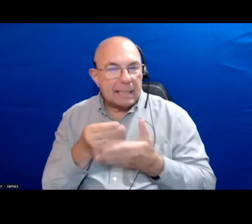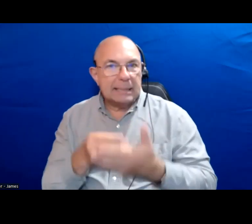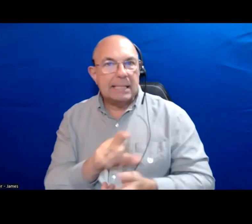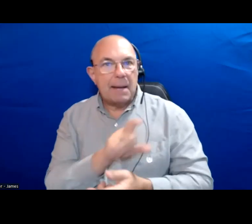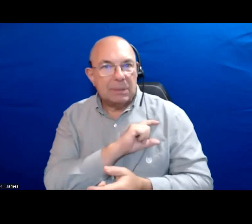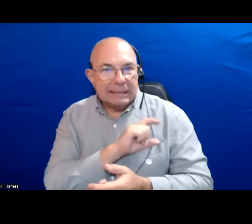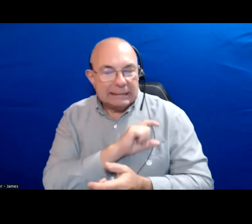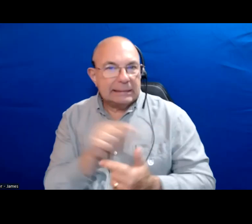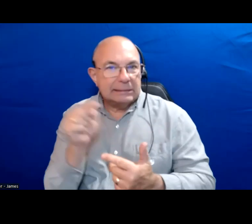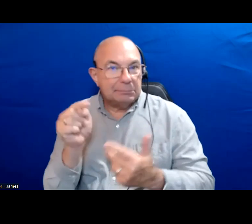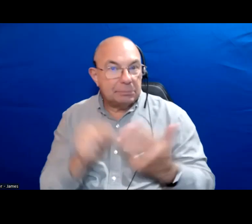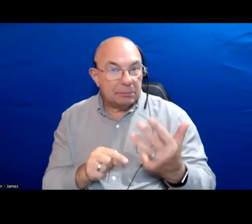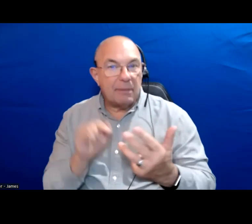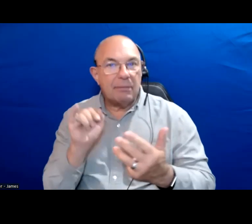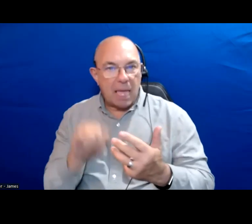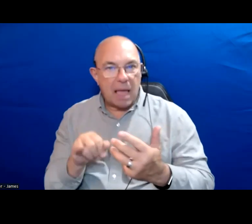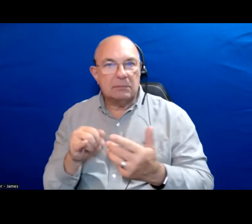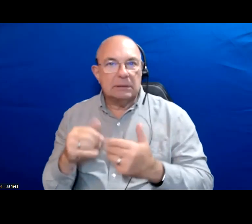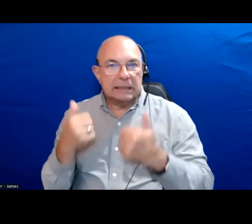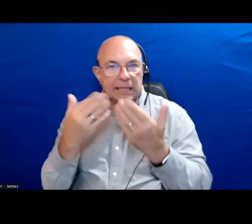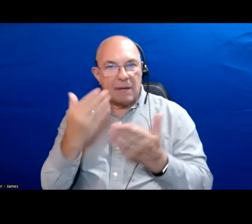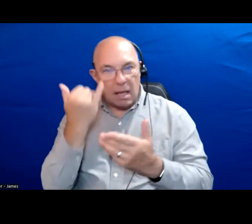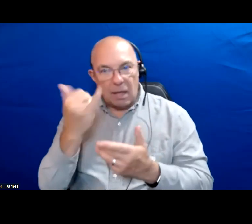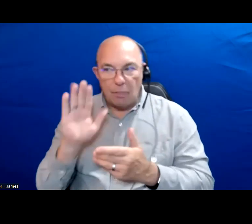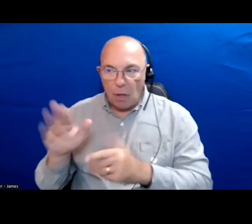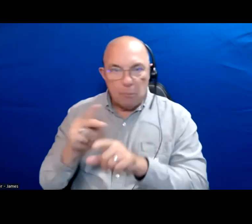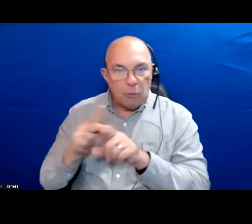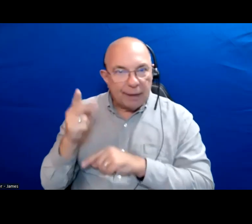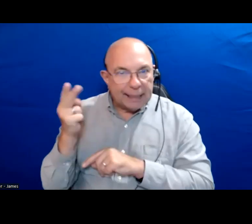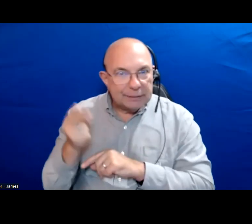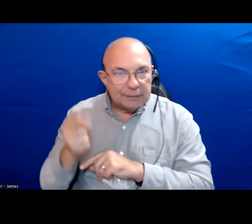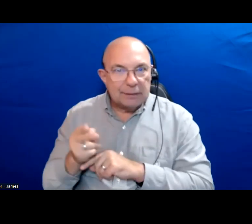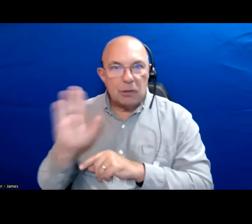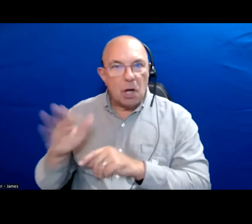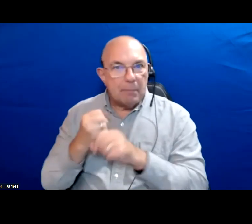Those indications of the professional histories and the decisions they have made in the past